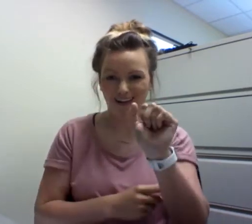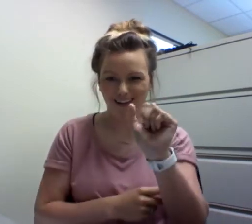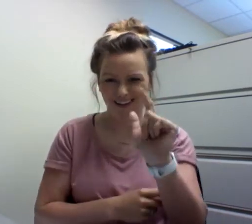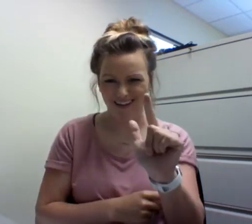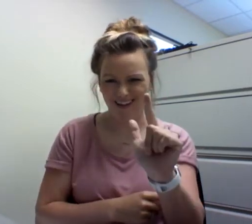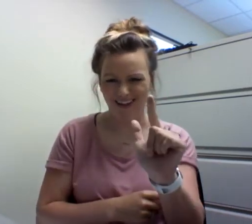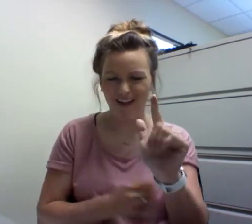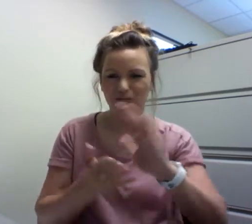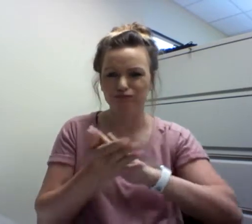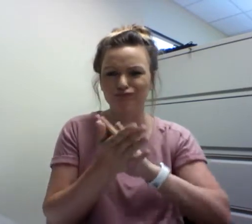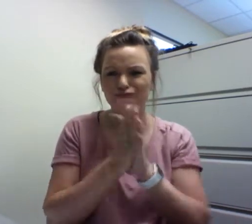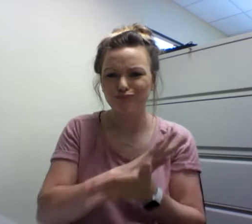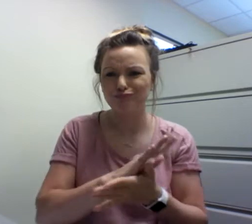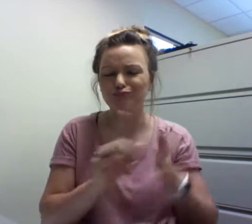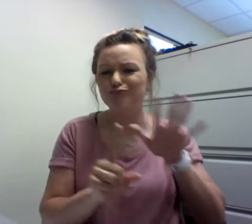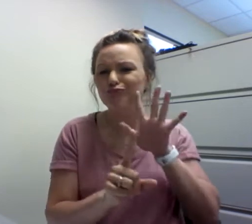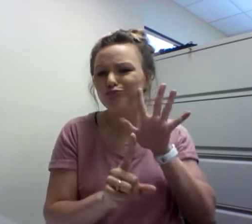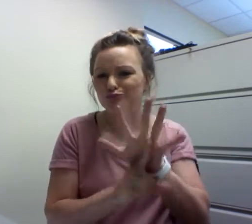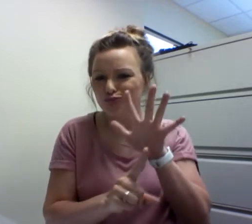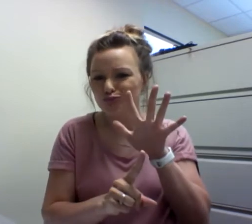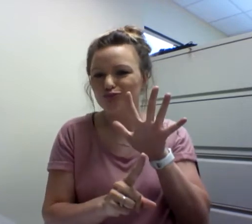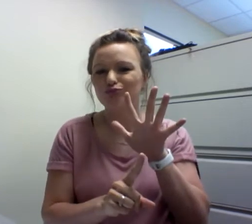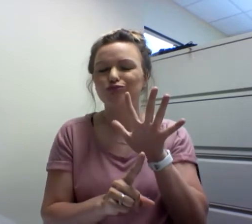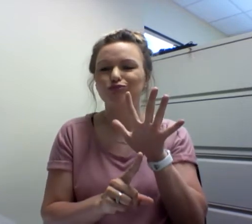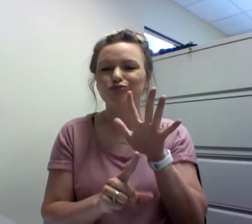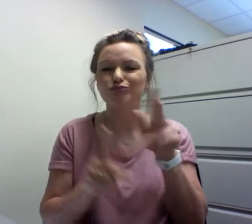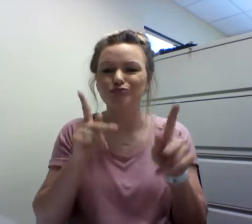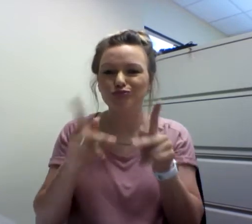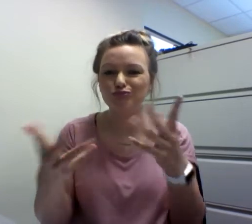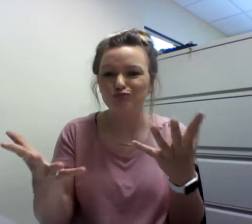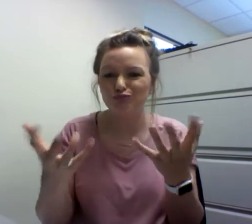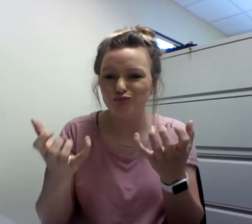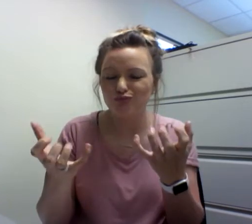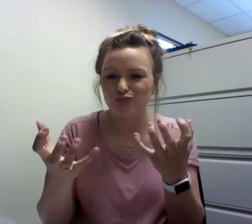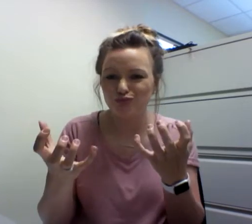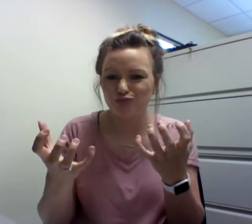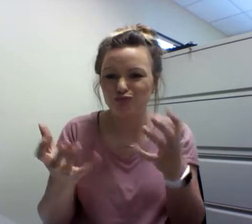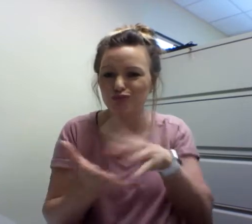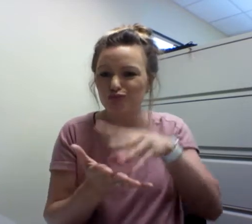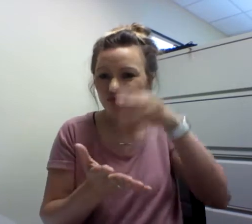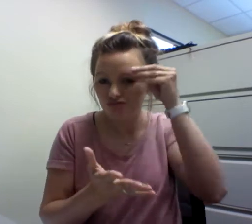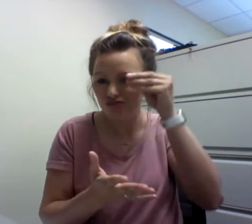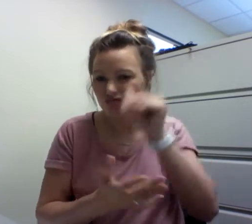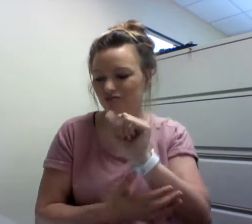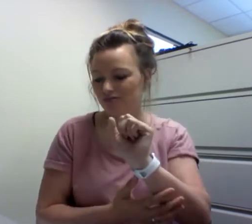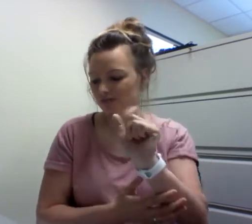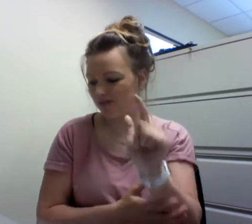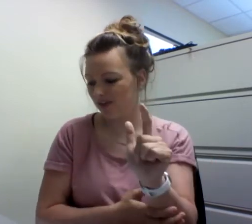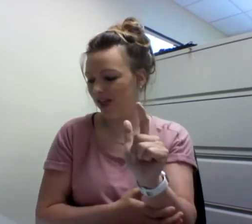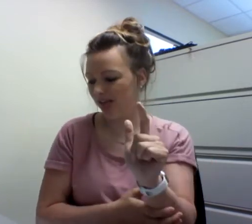Only in recent years has ASL suddenly gained popularity and people want to learn the language ASL.